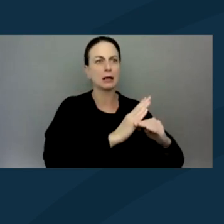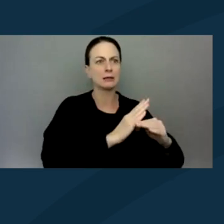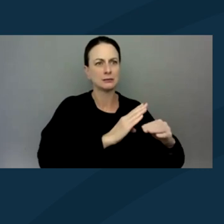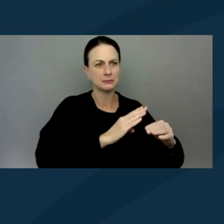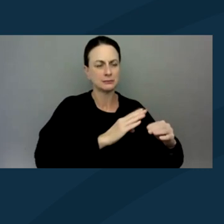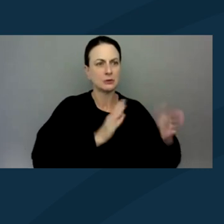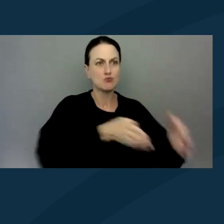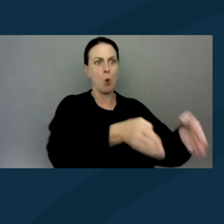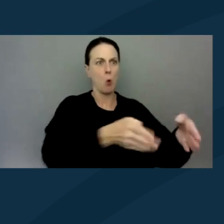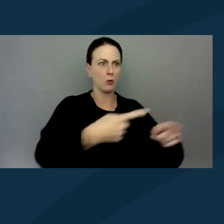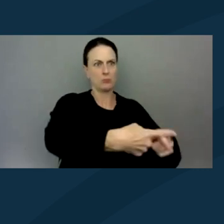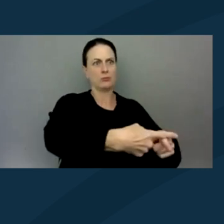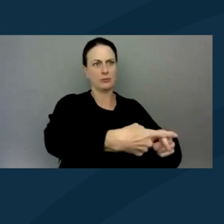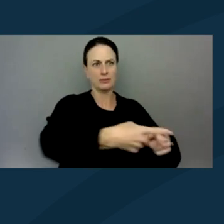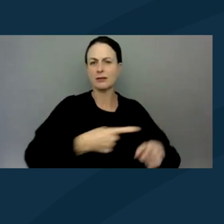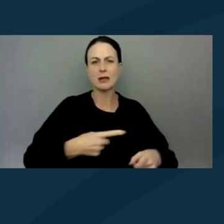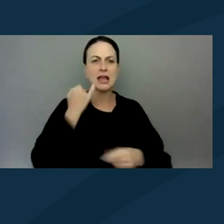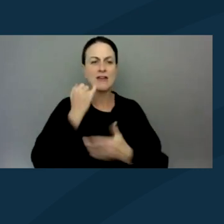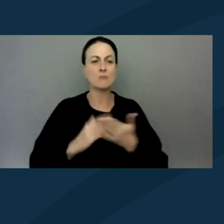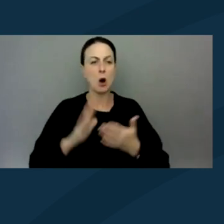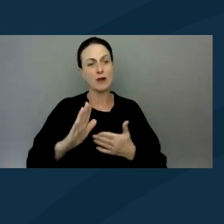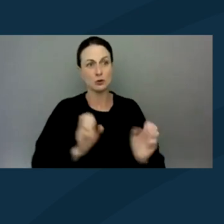If part of your strategy is to block an intersection,